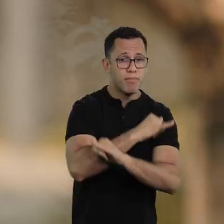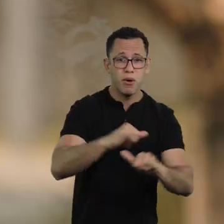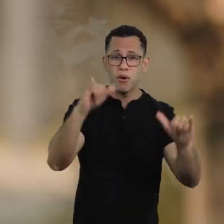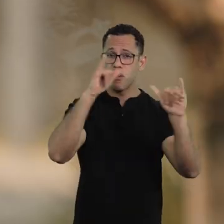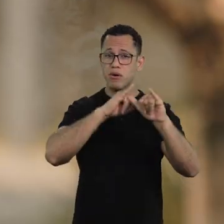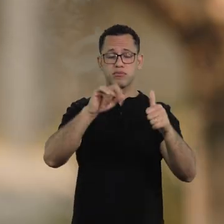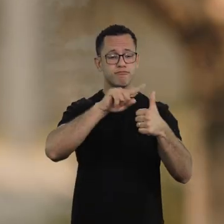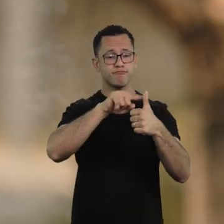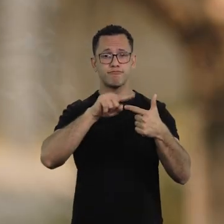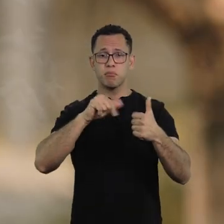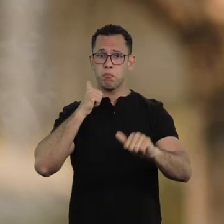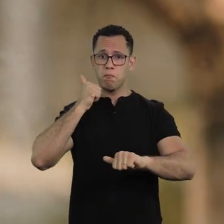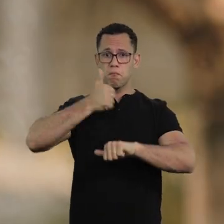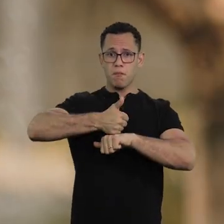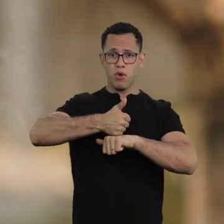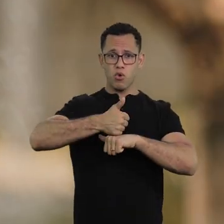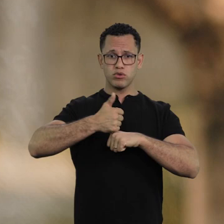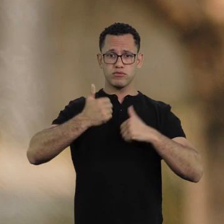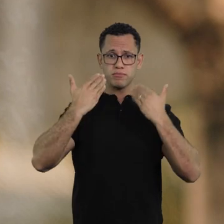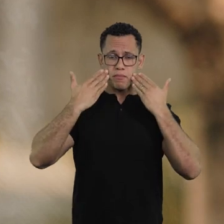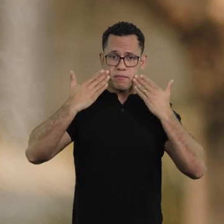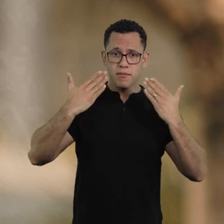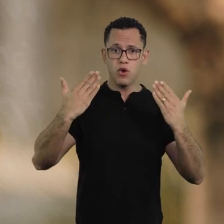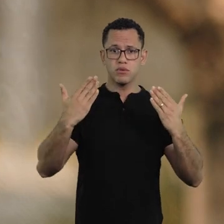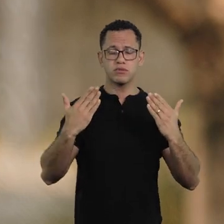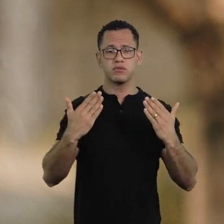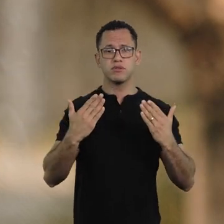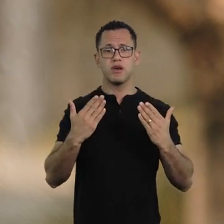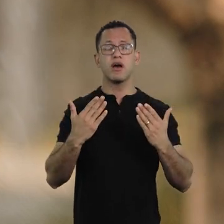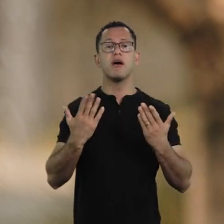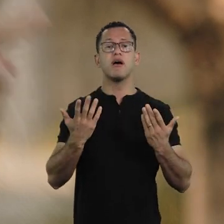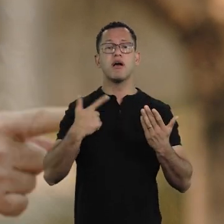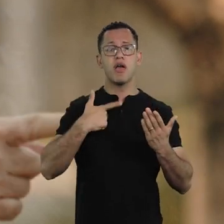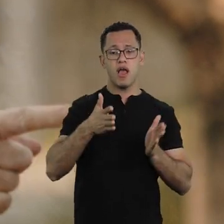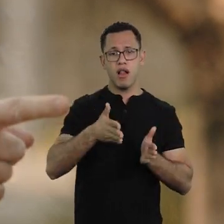Speaking out, taking sides, knowing